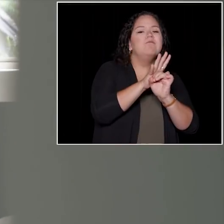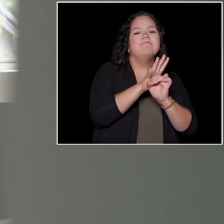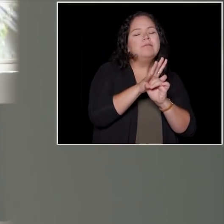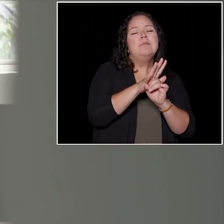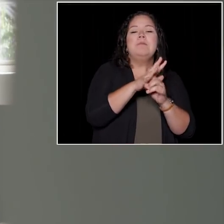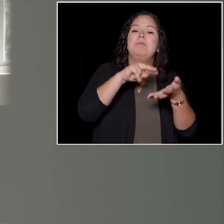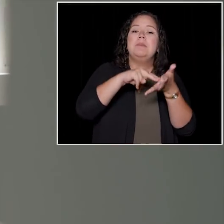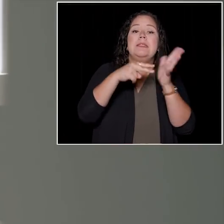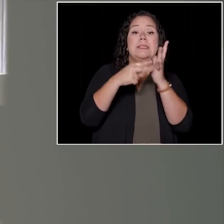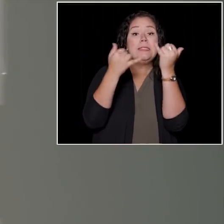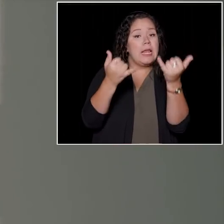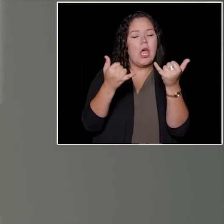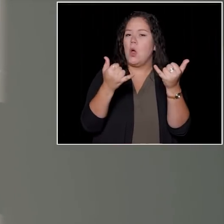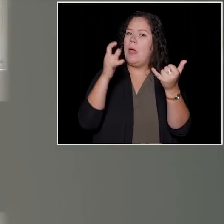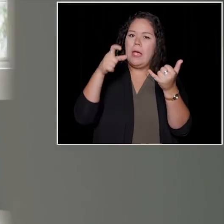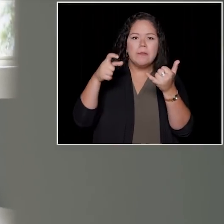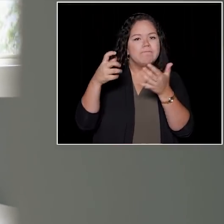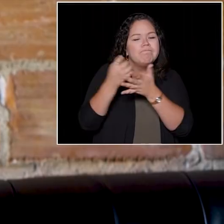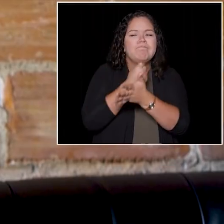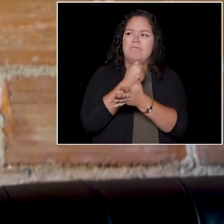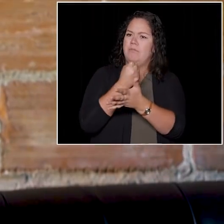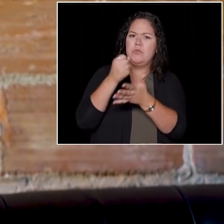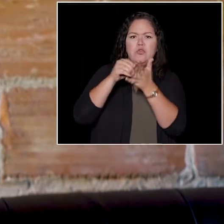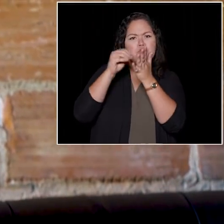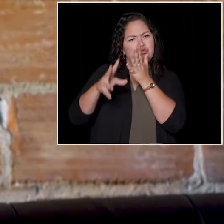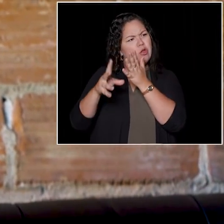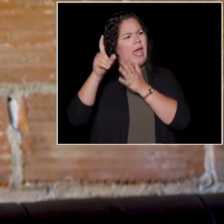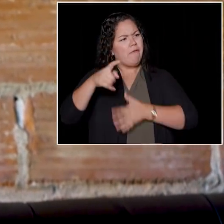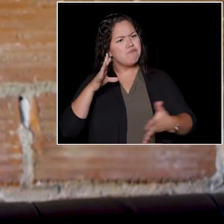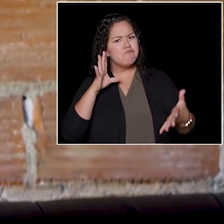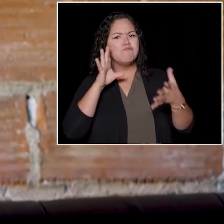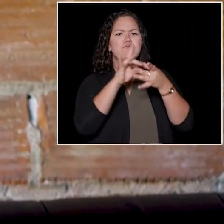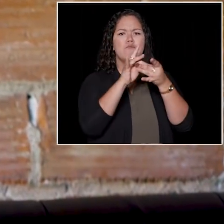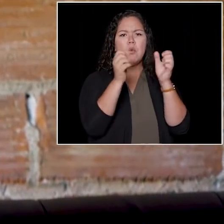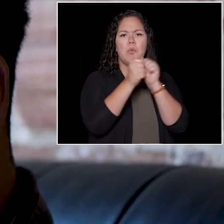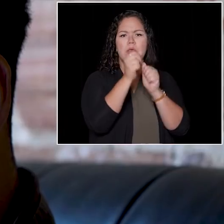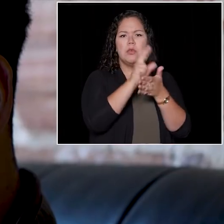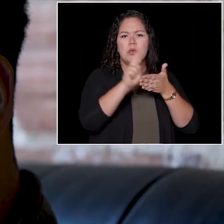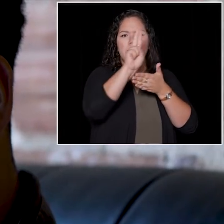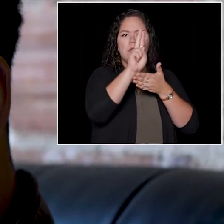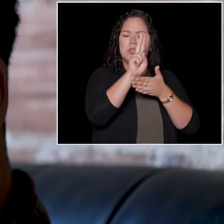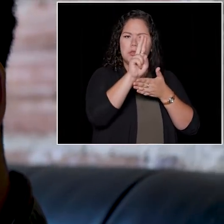now more than ever, students want to feel connected with their university.